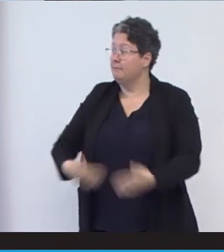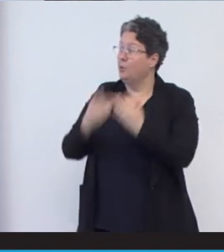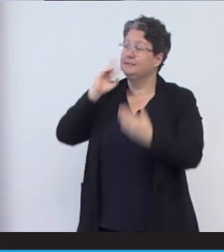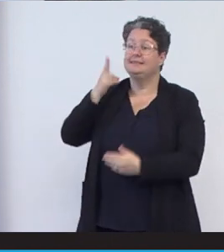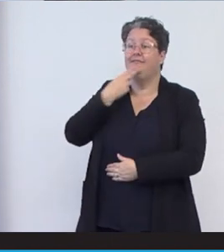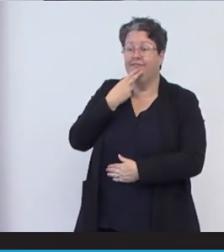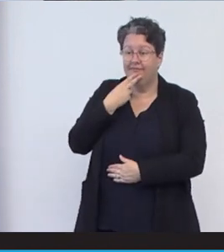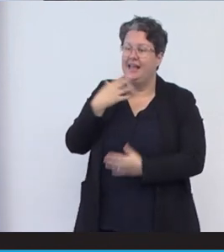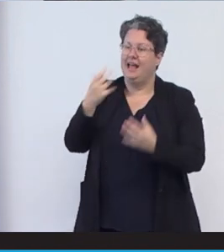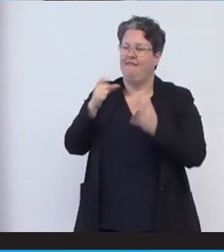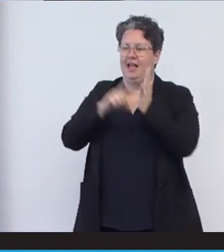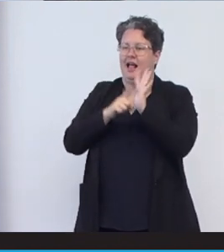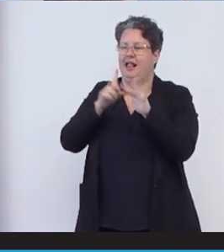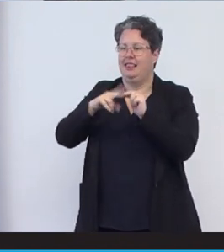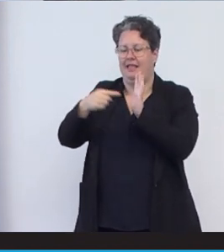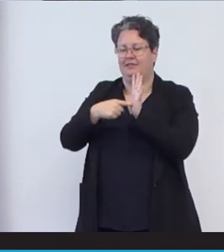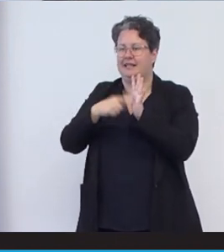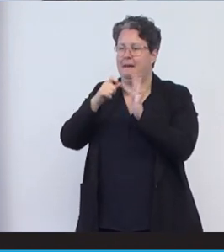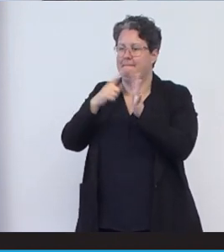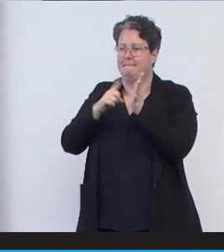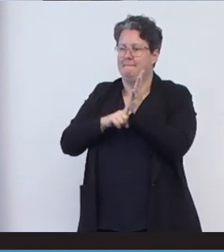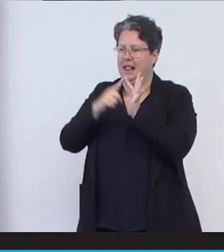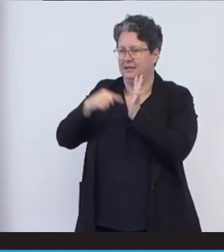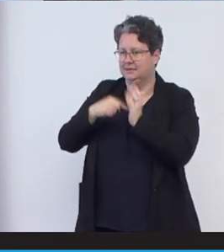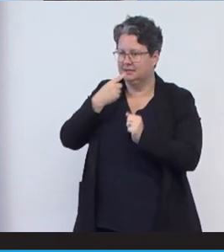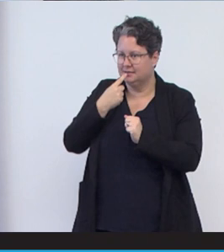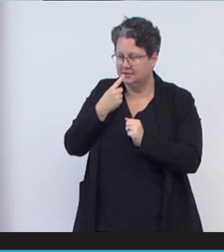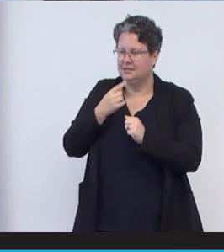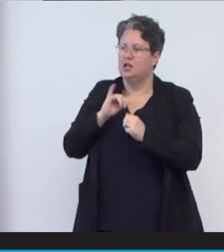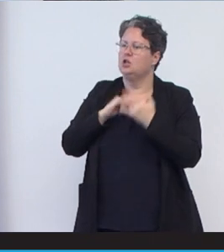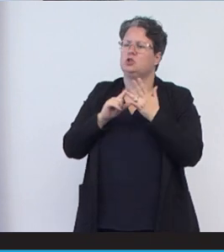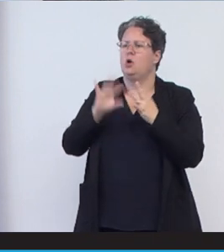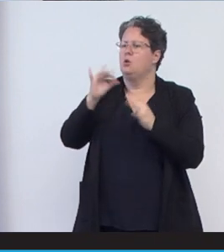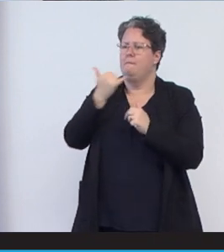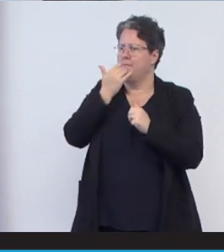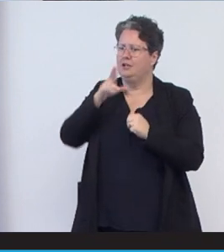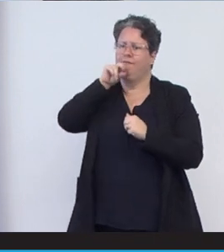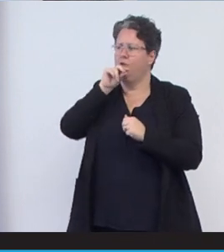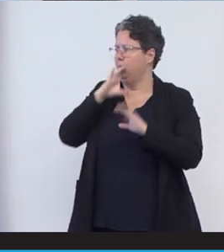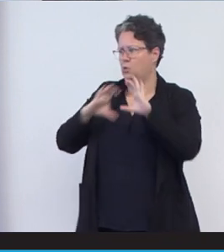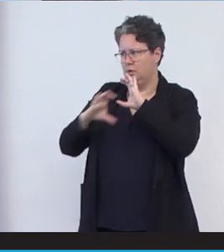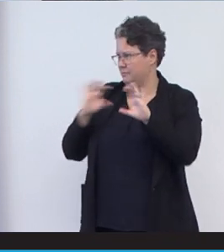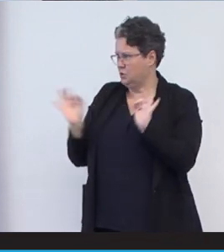also has a cleft palate. As a result, she has little verbal communication. But despite this,